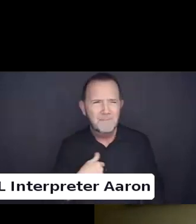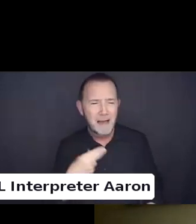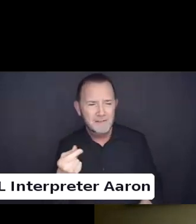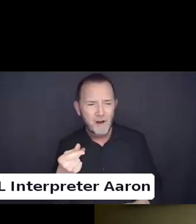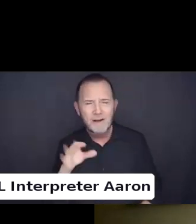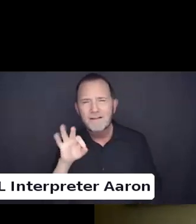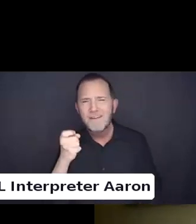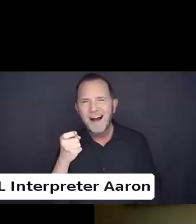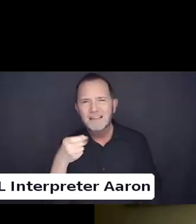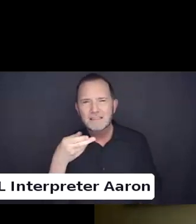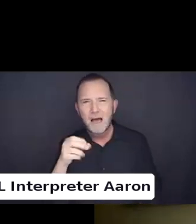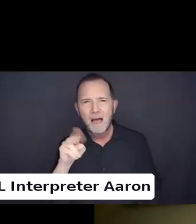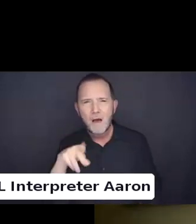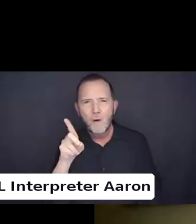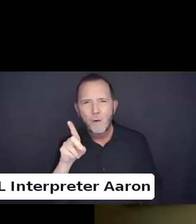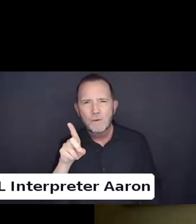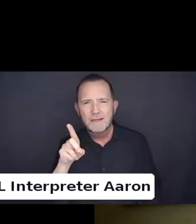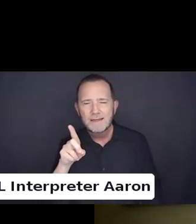So like a beagle but huge.